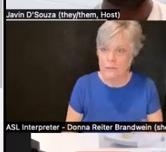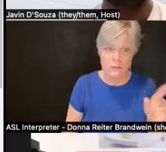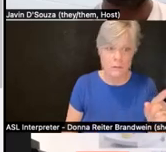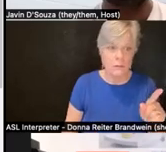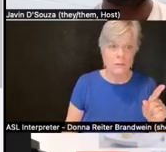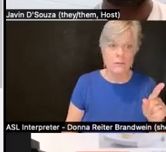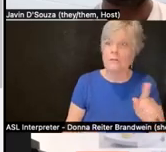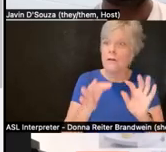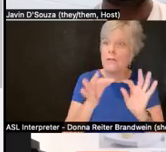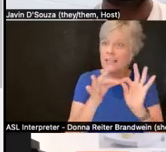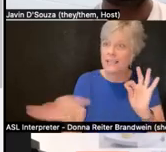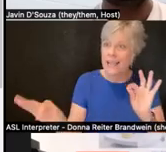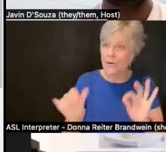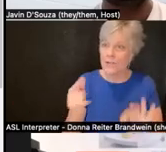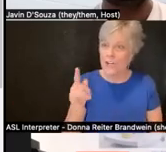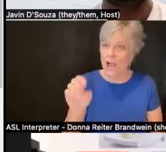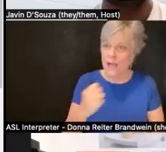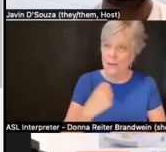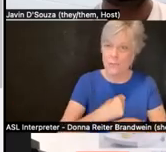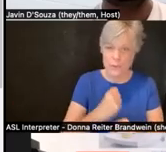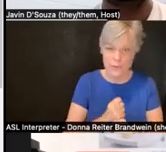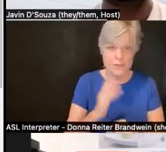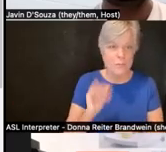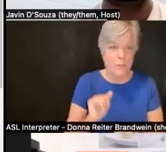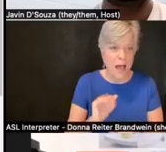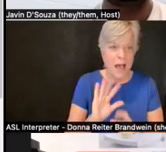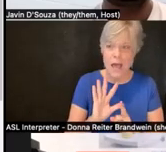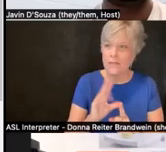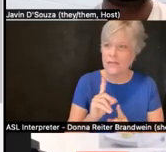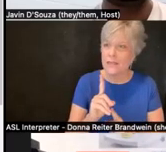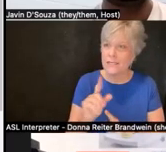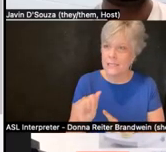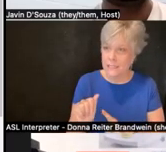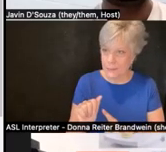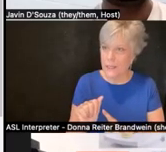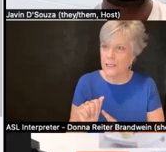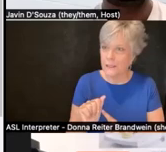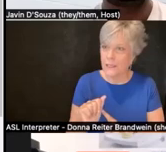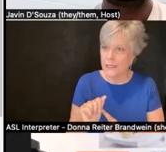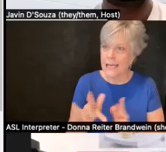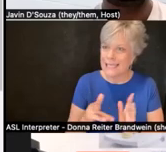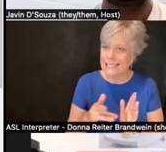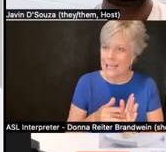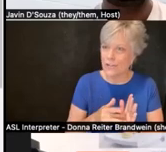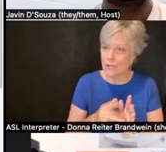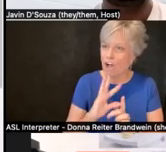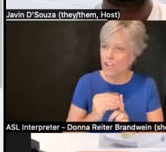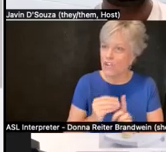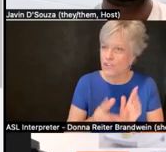by the Disability Cultural Center team at the university, at Syracuse University, a number of times.